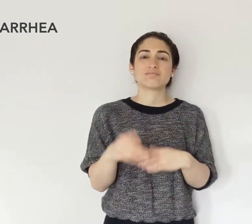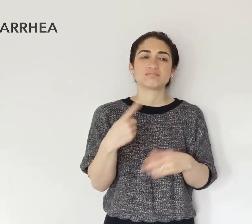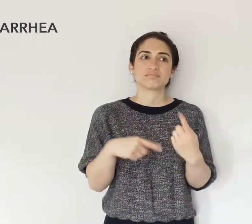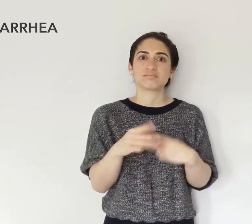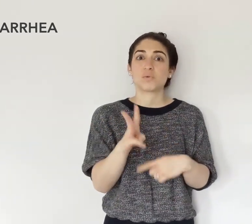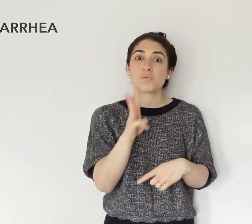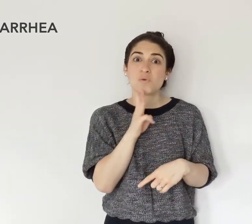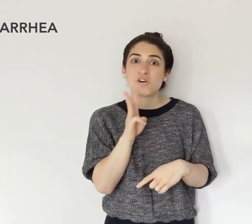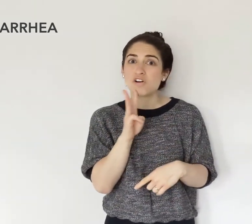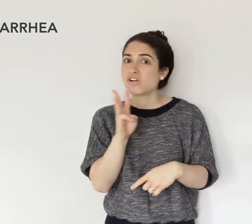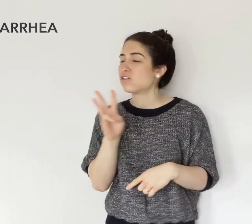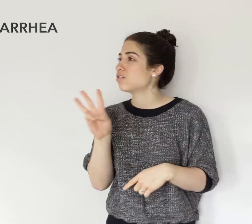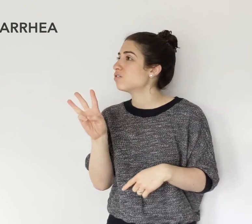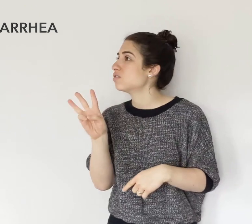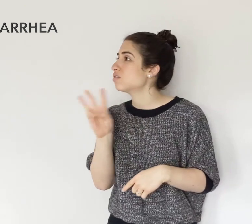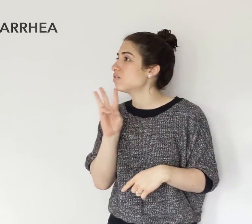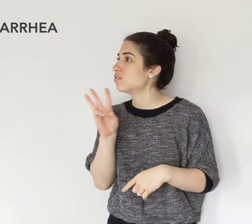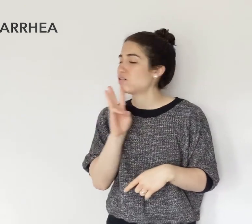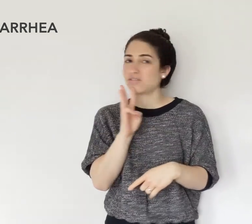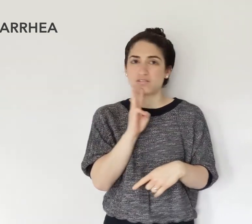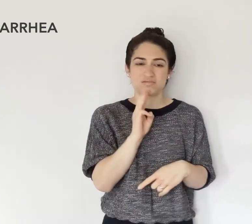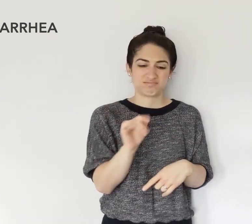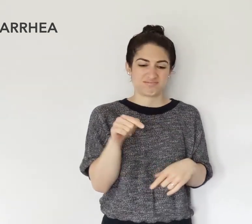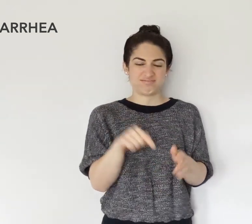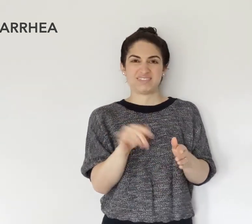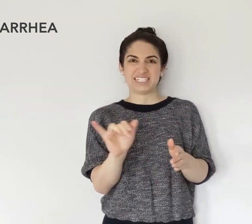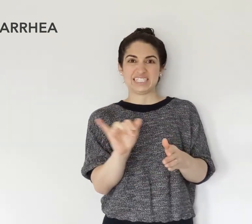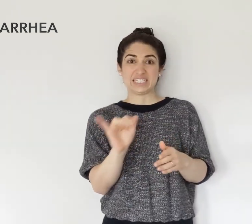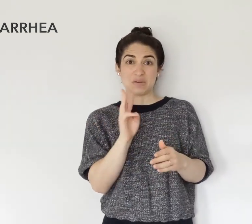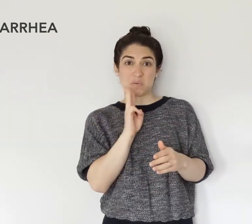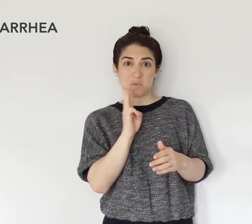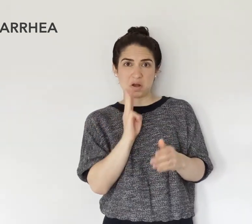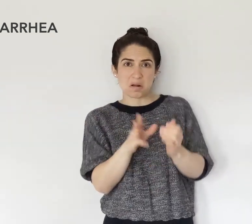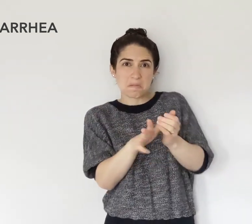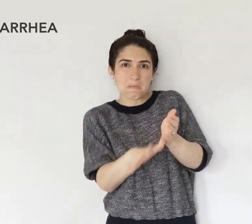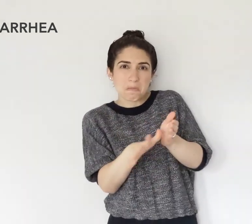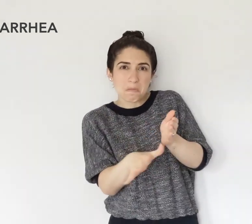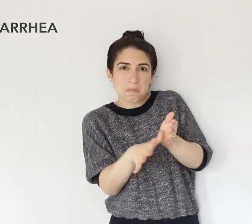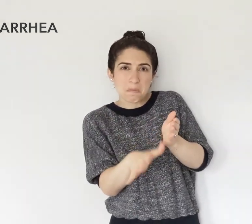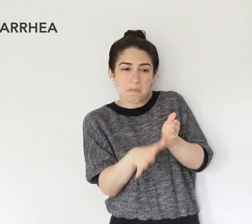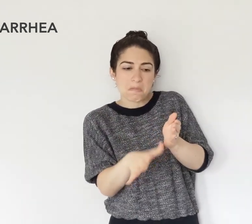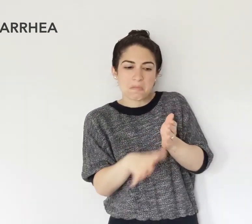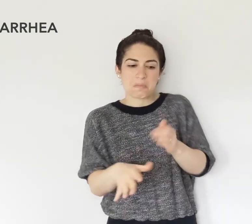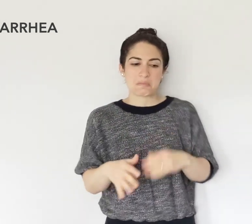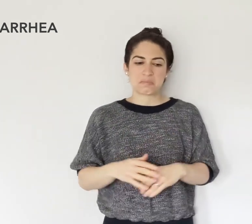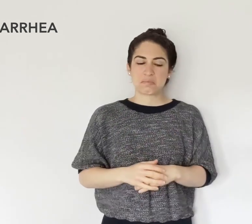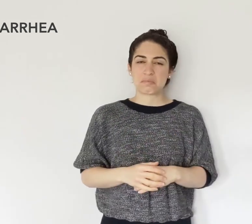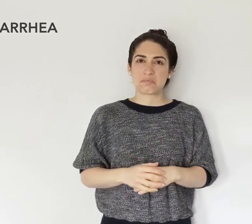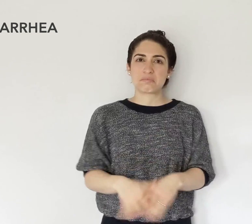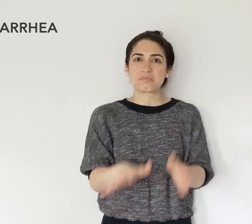You can also say if it's watery, it's like water coming off.